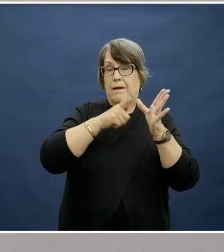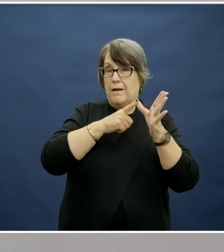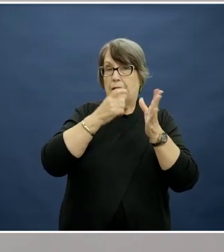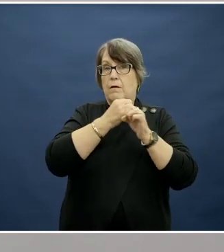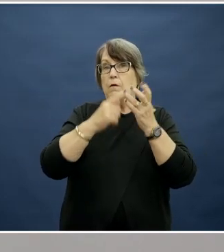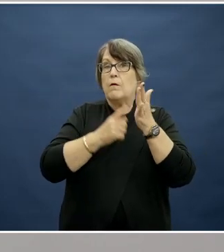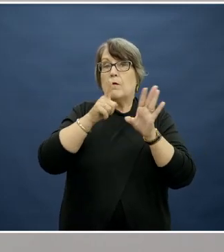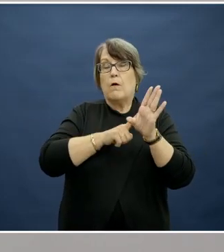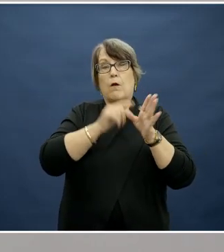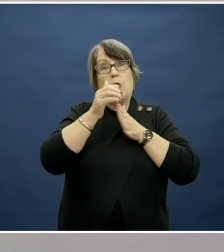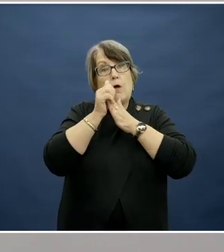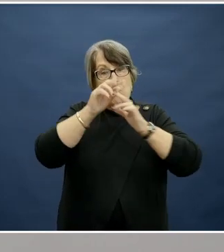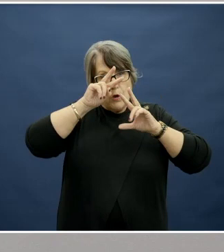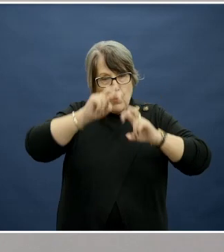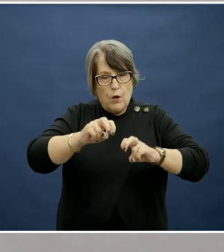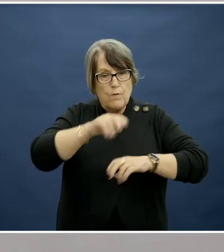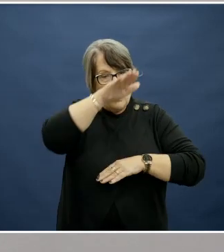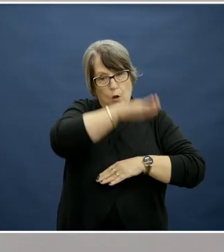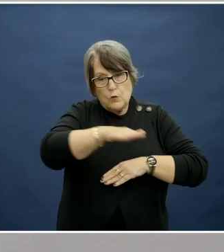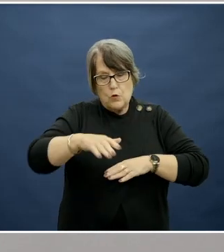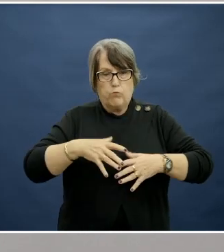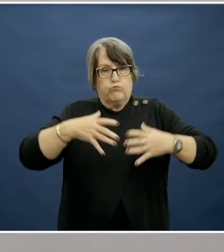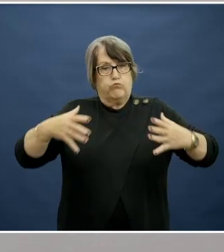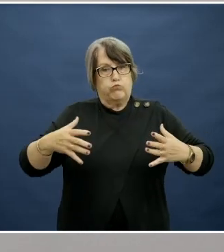in childhood obesity and nutrition promotion.